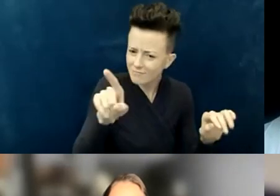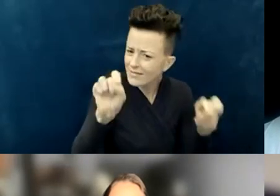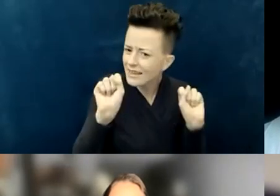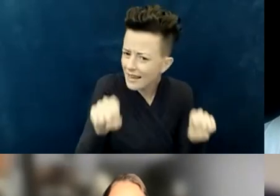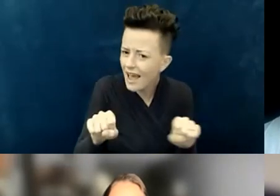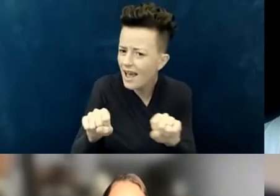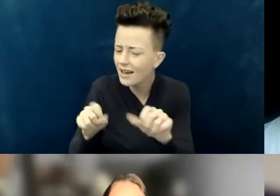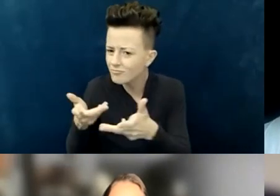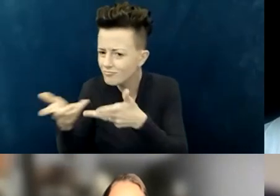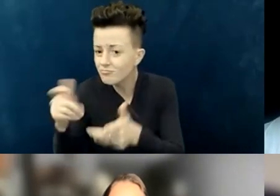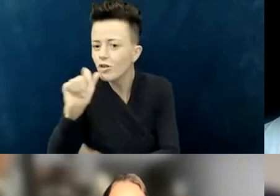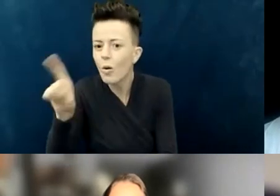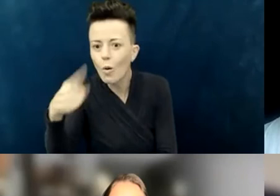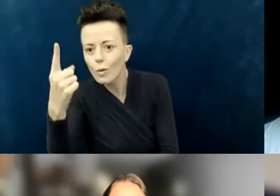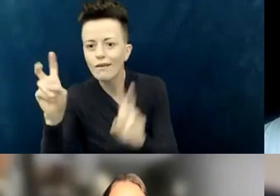and we might be surprised— in fact, I would say